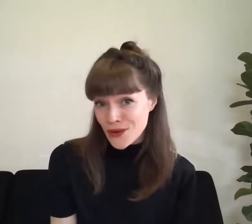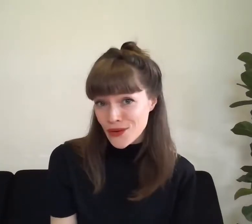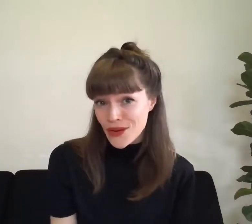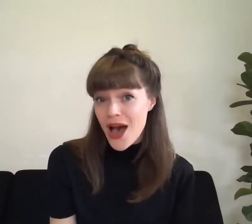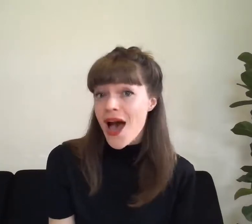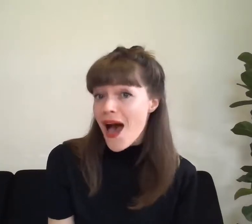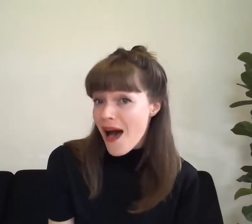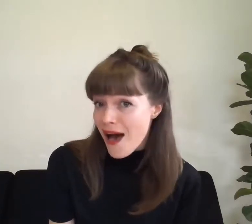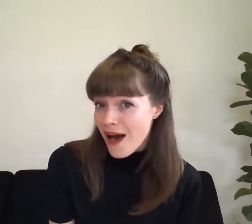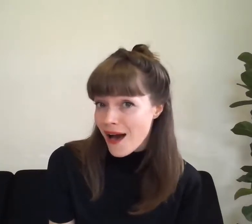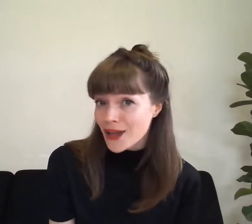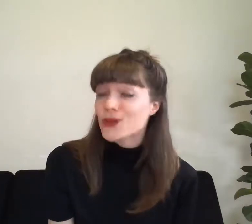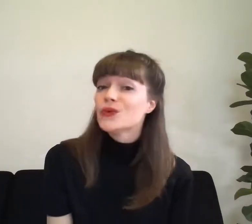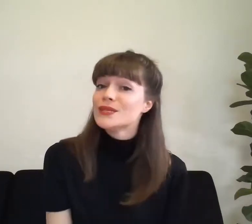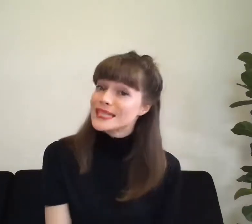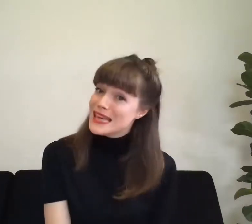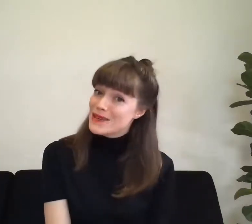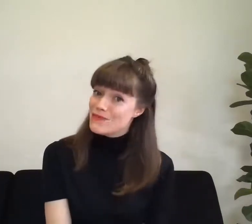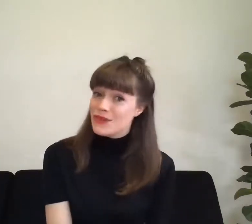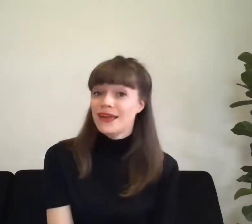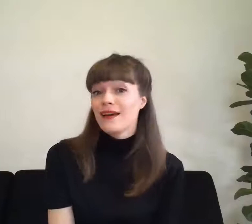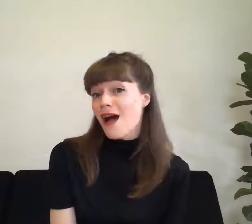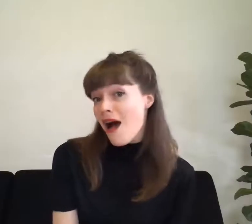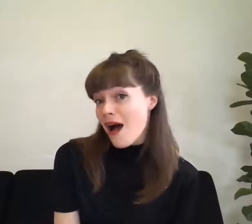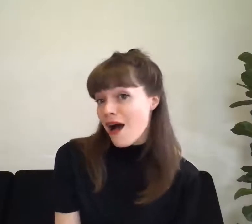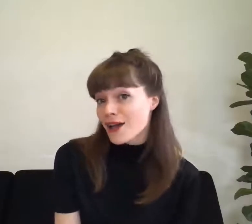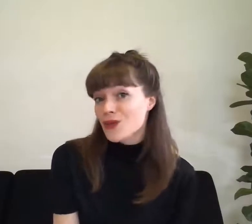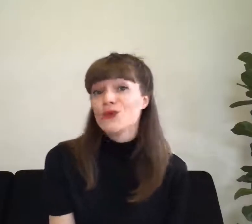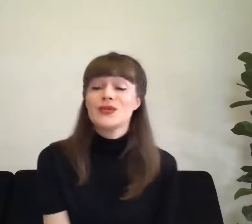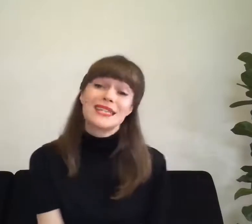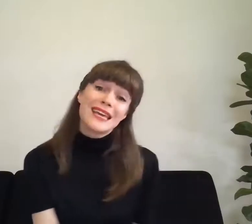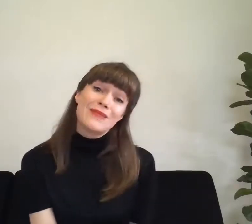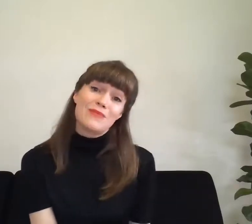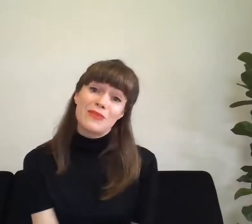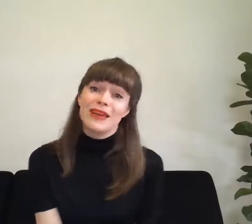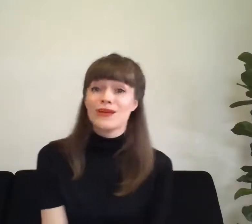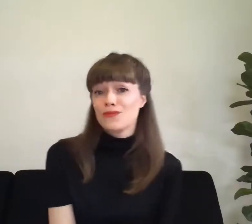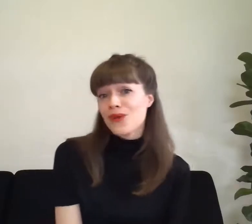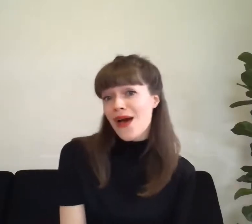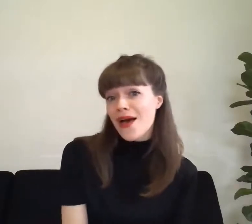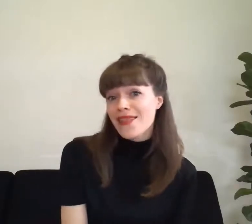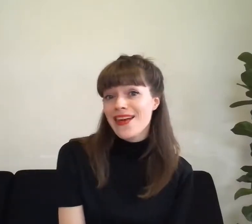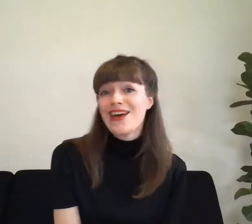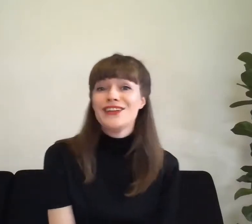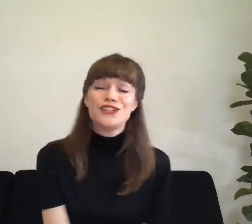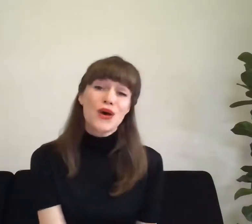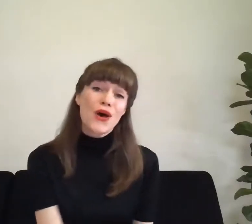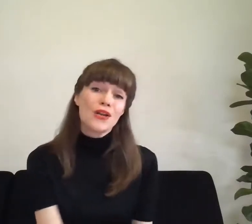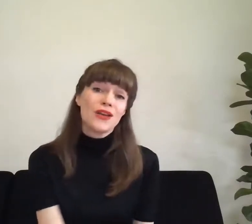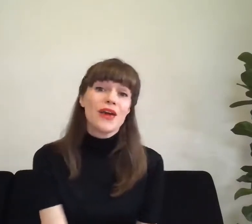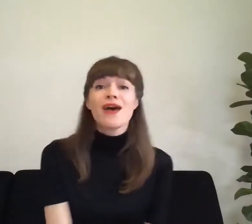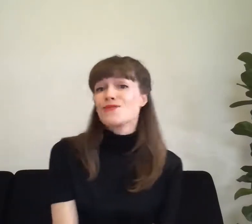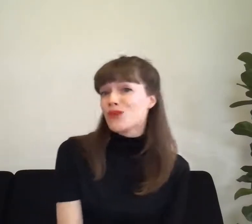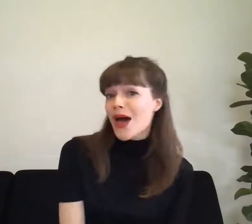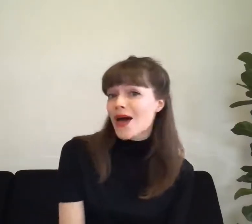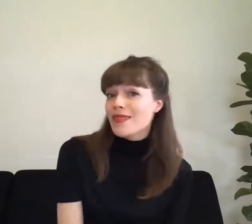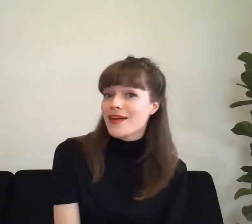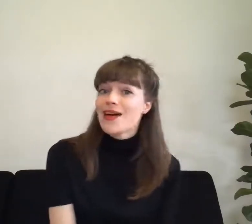Are You sleeping. Are you sleeping brother? John brother John